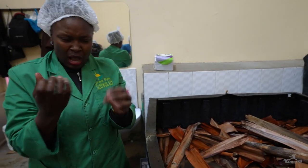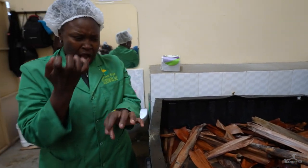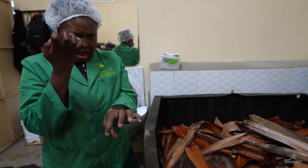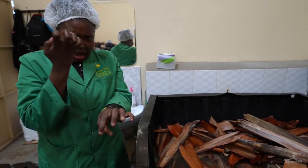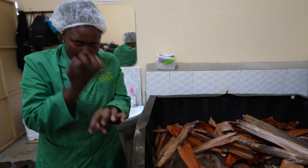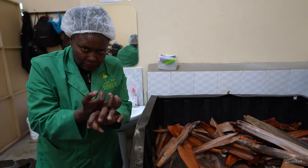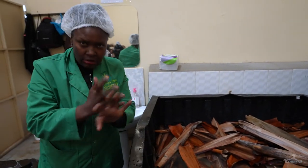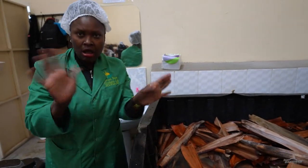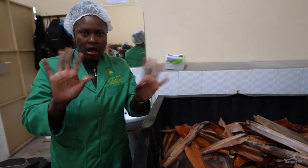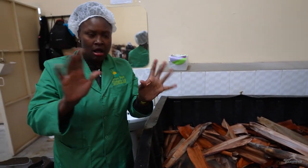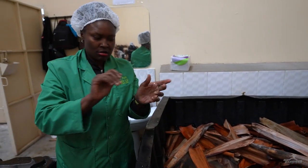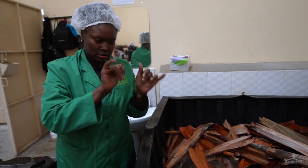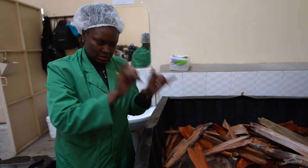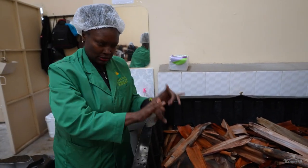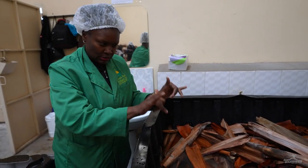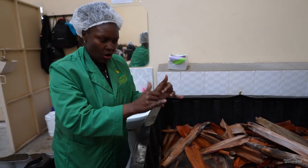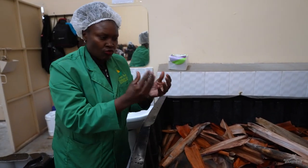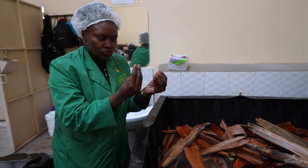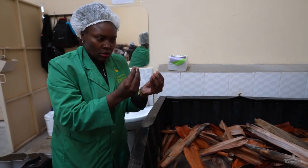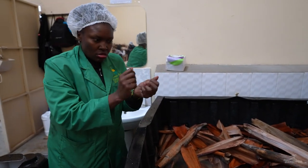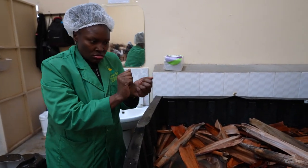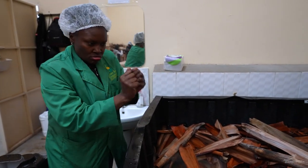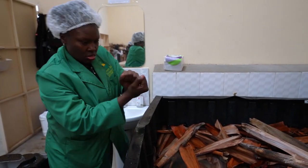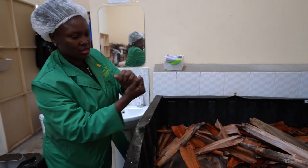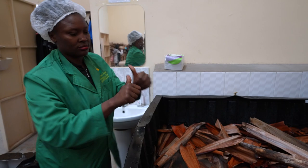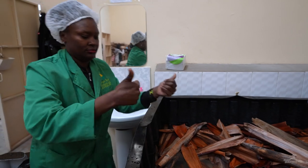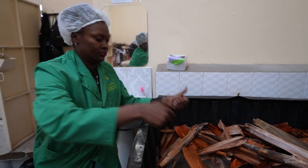We don’t want the leaves to be hard so we leave them to soften.